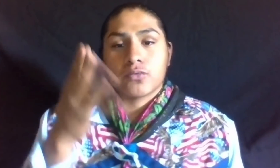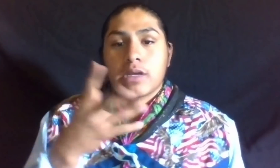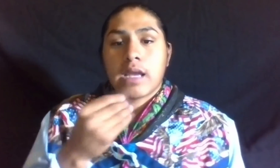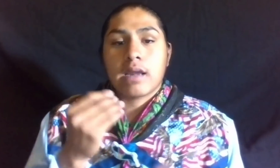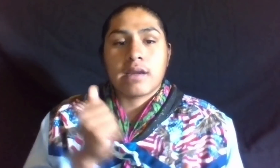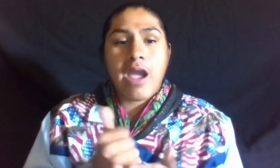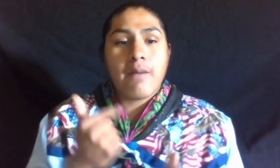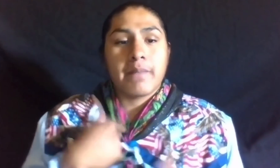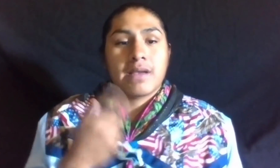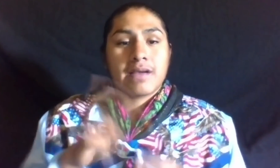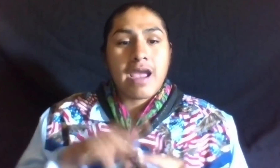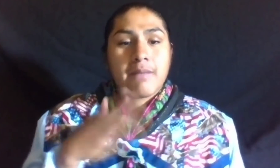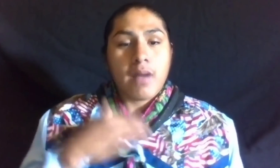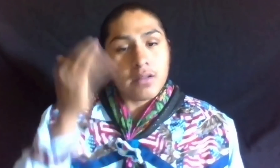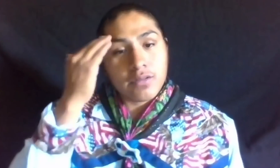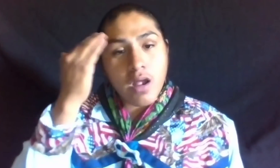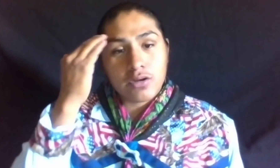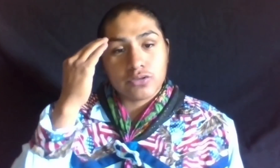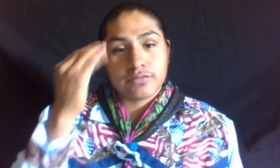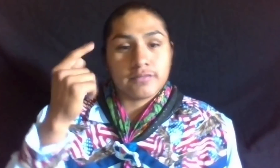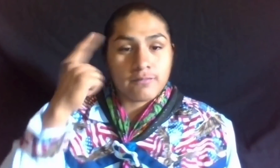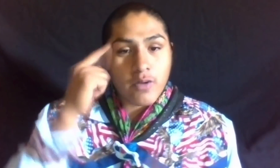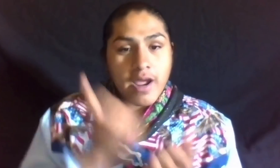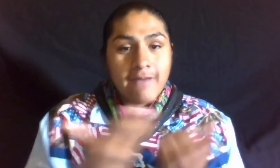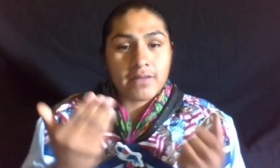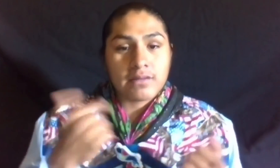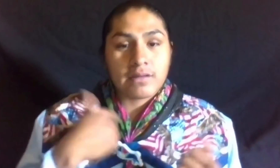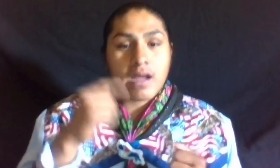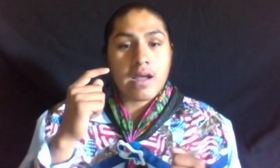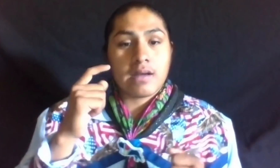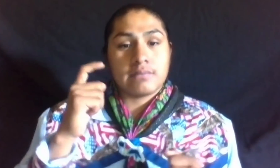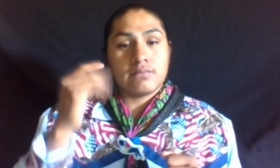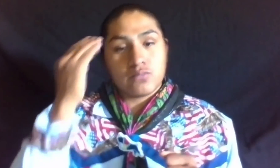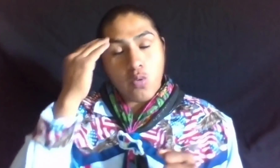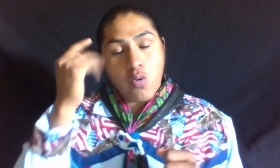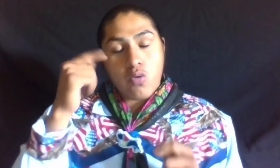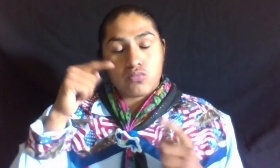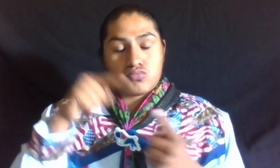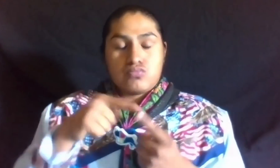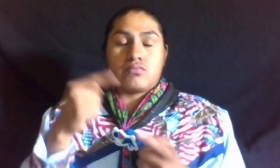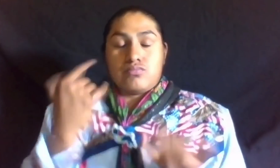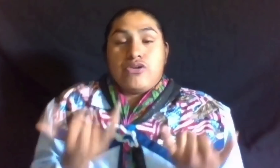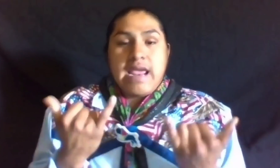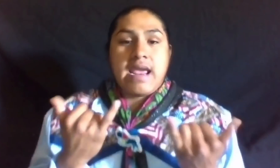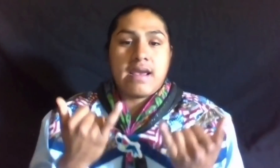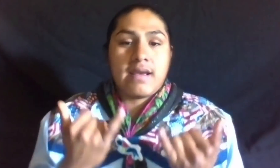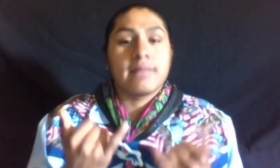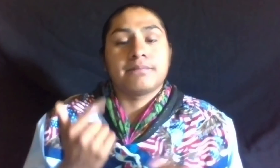IT HELPED PREPARE ME FOR MY FUTURE AND HELPED ME GAIN KNOWLEDGE